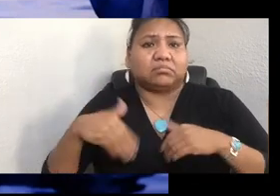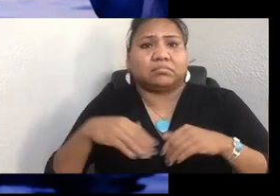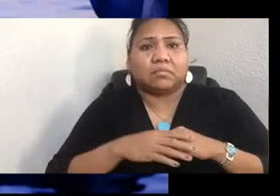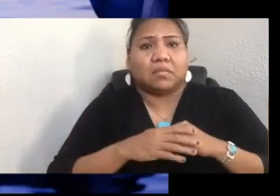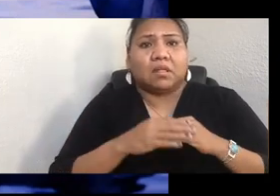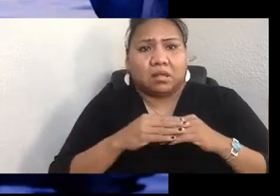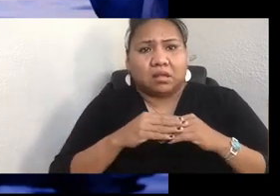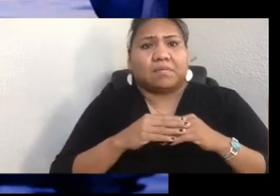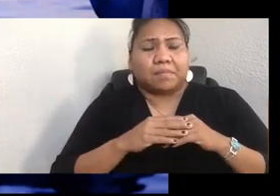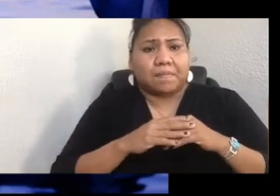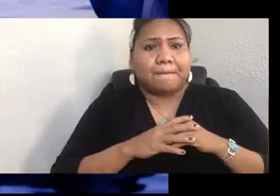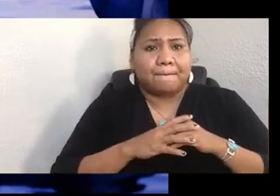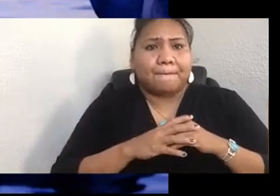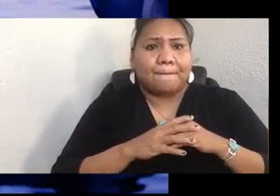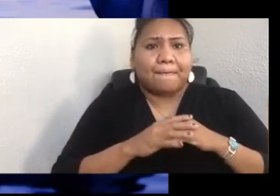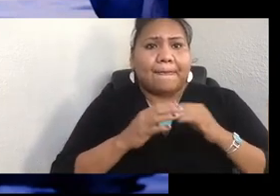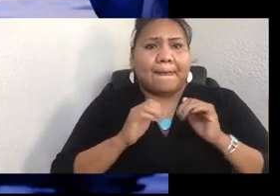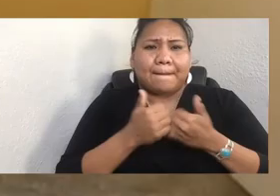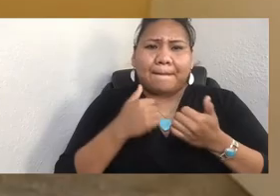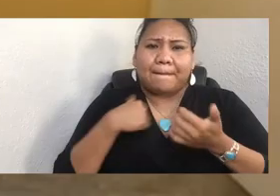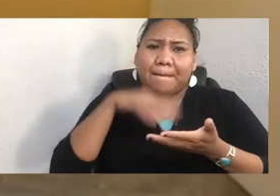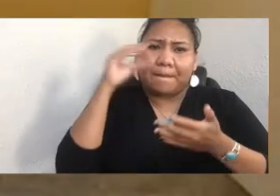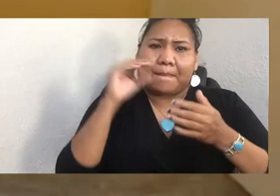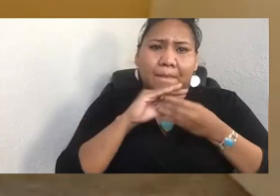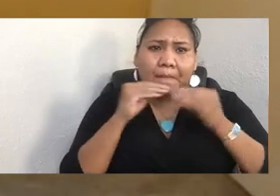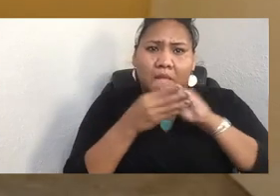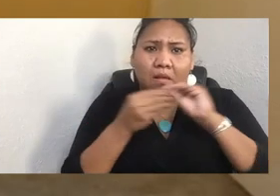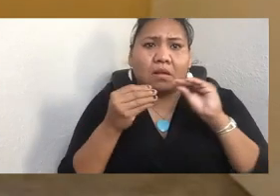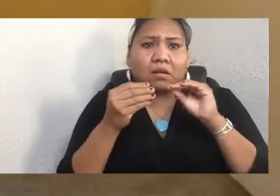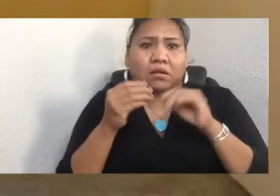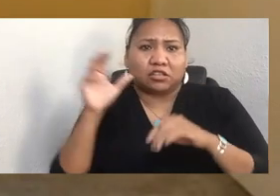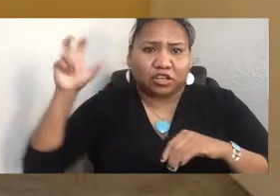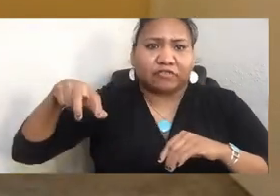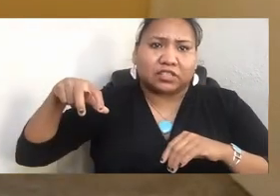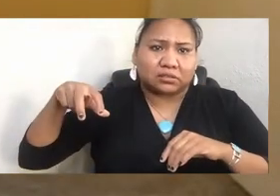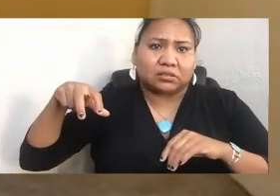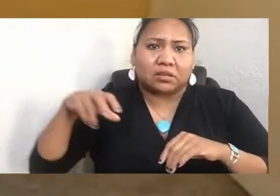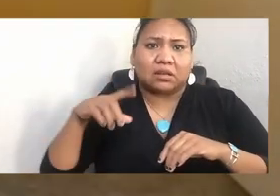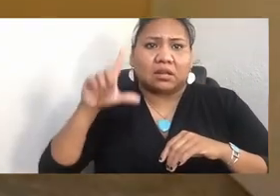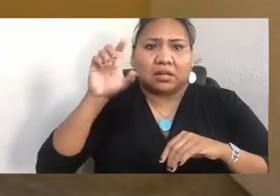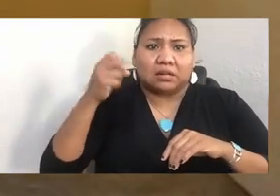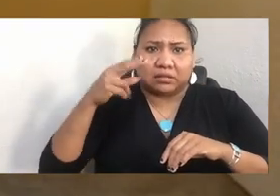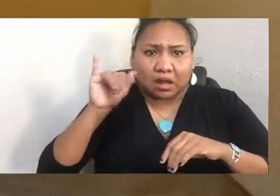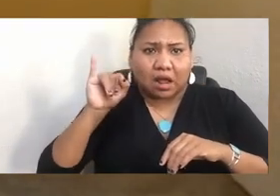and how Chief Leschi was wrongfully accused of-- Oops. Of a murder that he didn't commit.